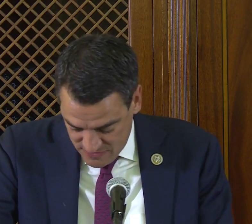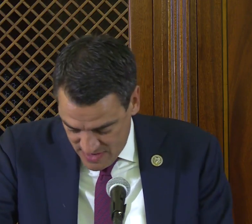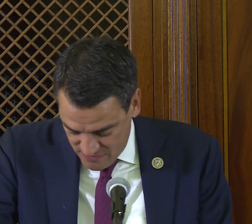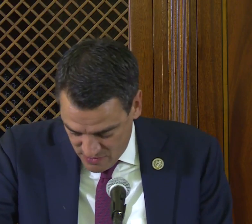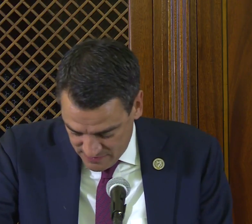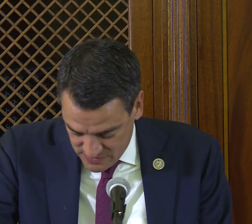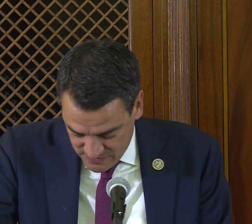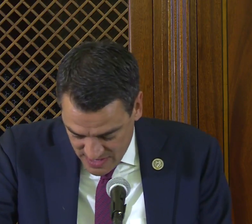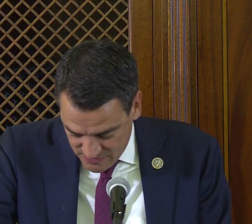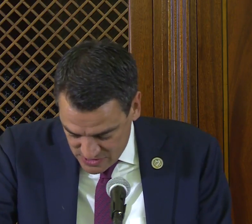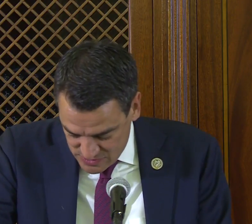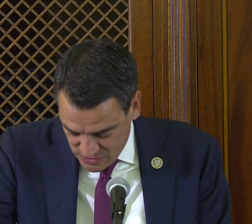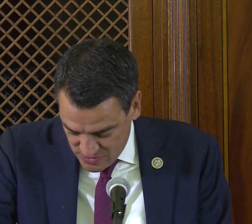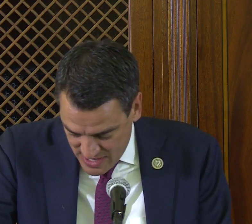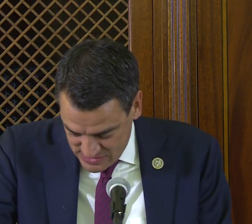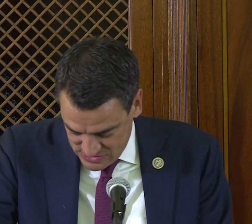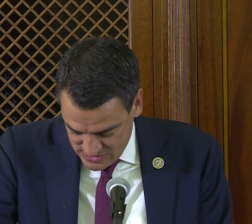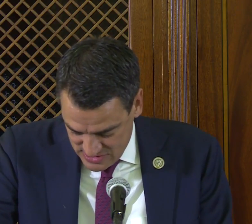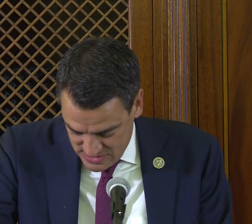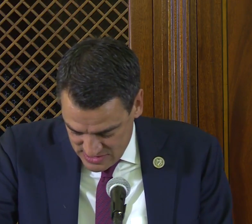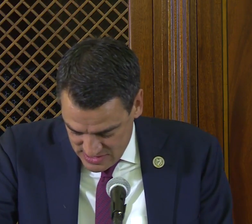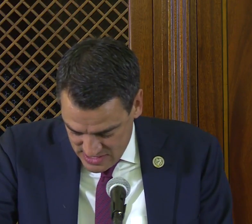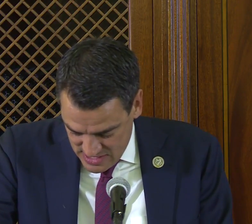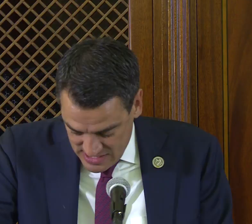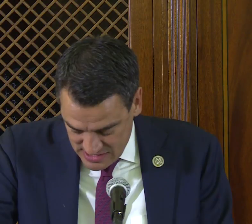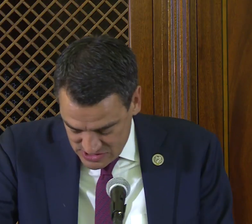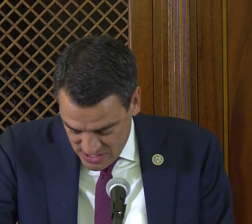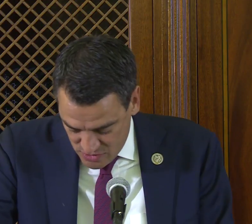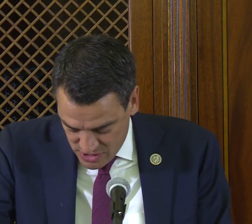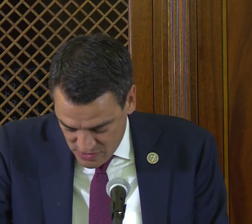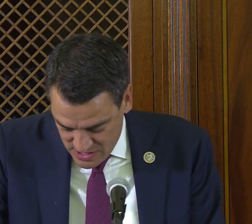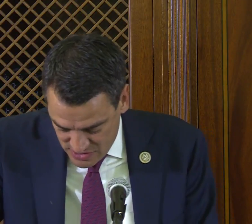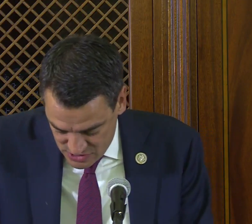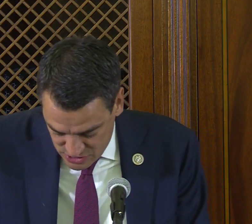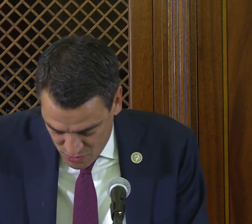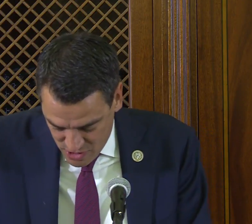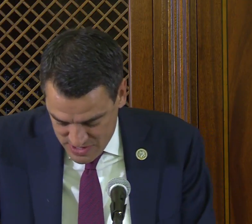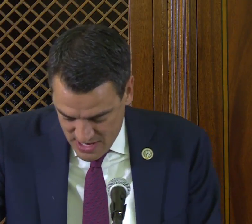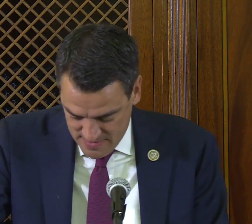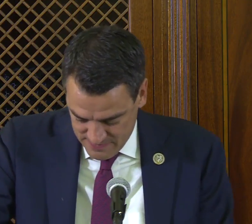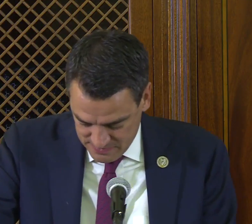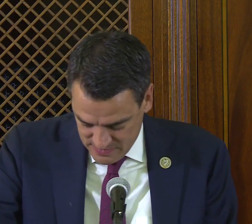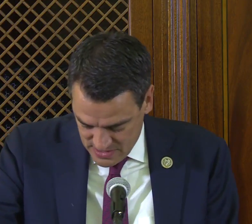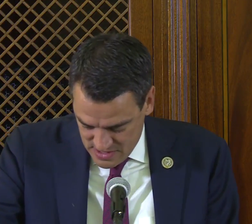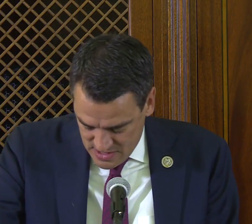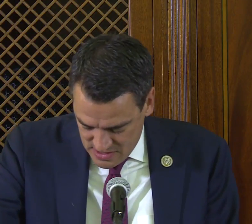to fight for-to fight for disability rights, and I think the Senator would agree there's still more to be done.